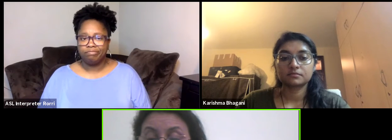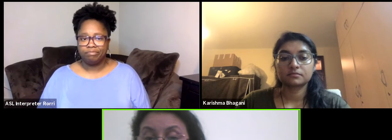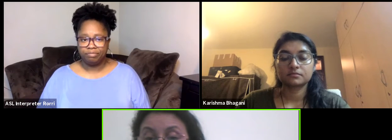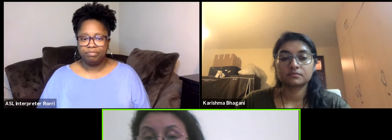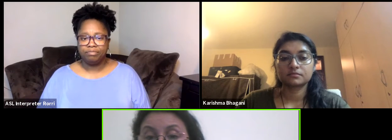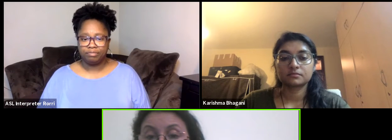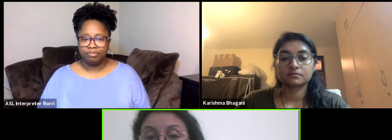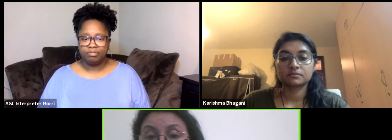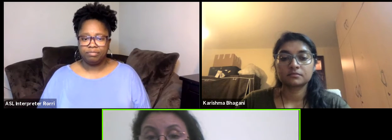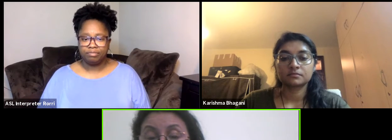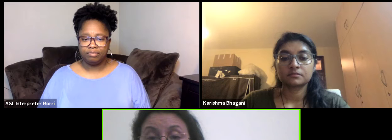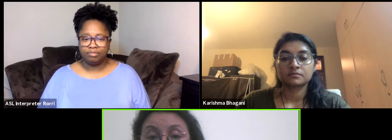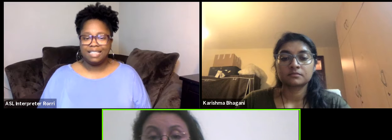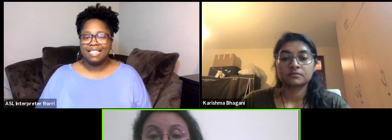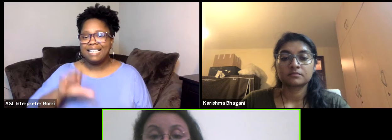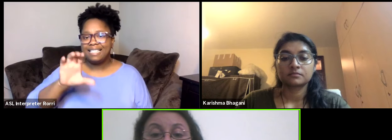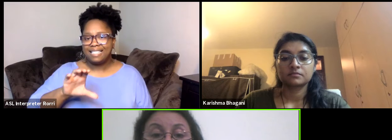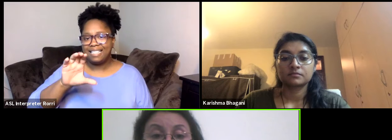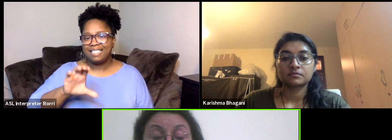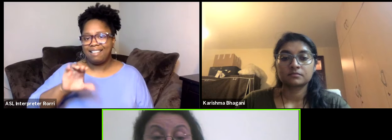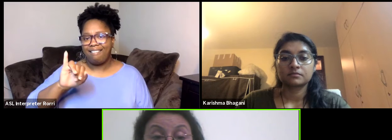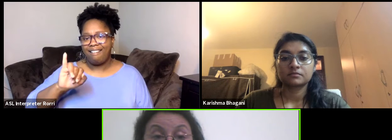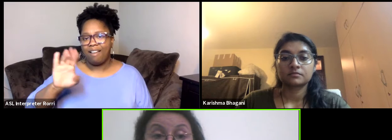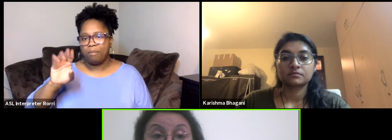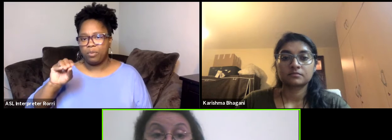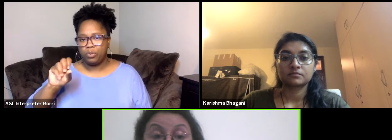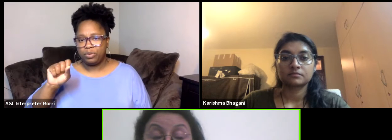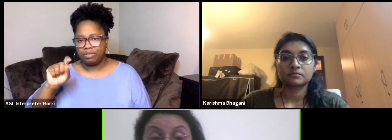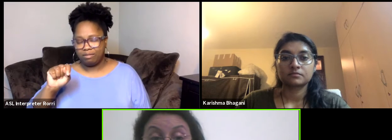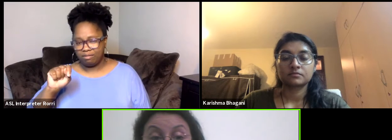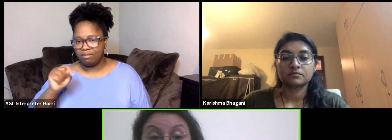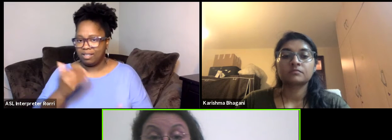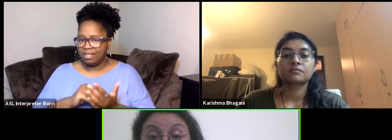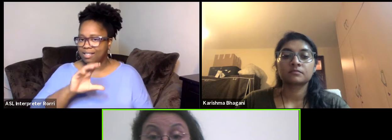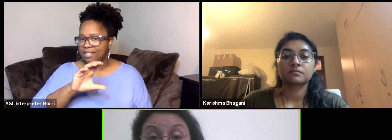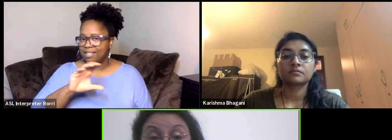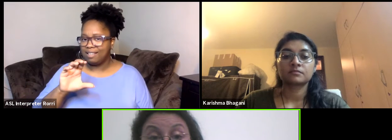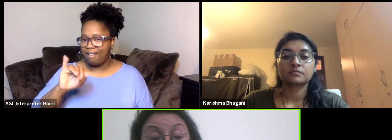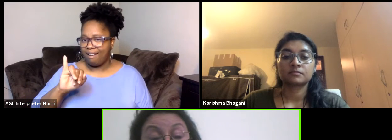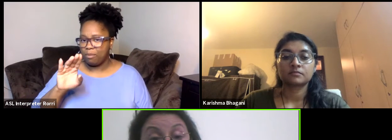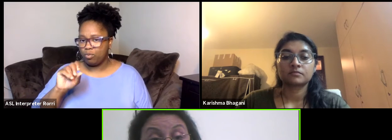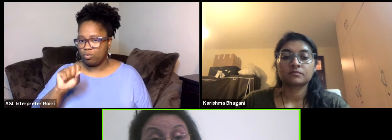This is the CCI Boost, so here to register to win a free booth during this event.